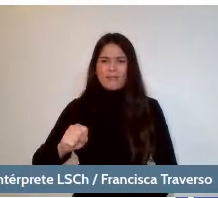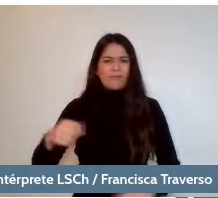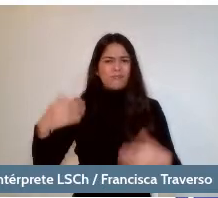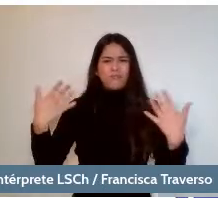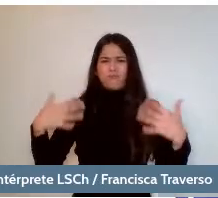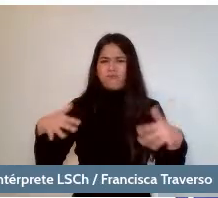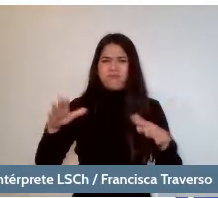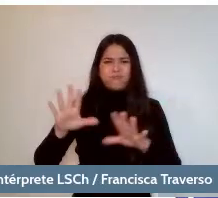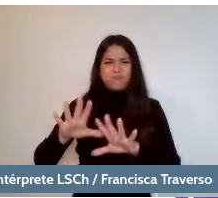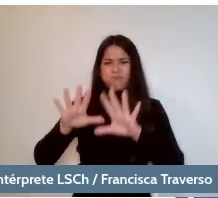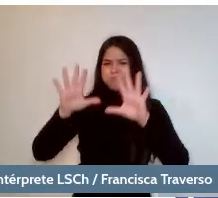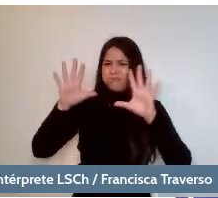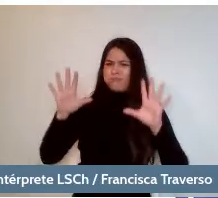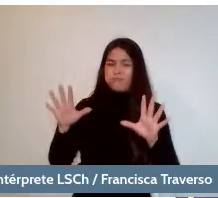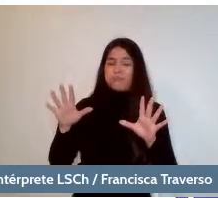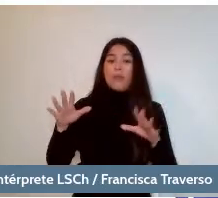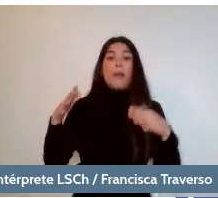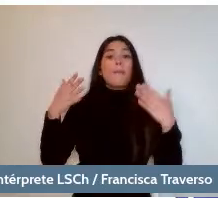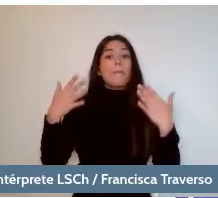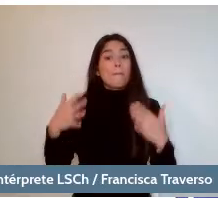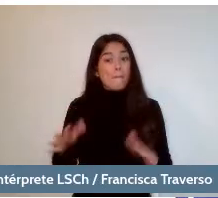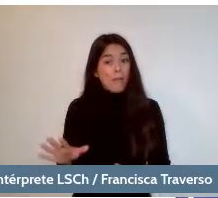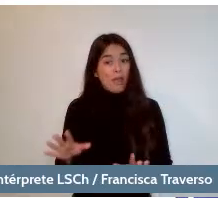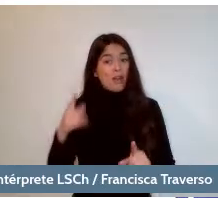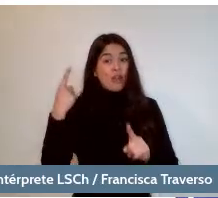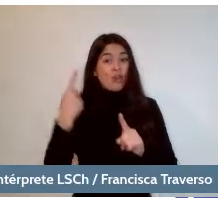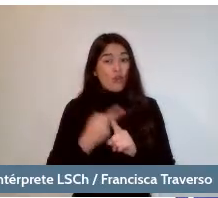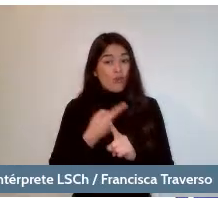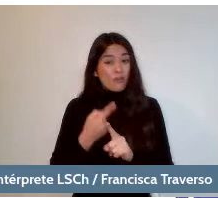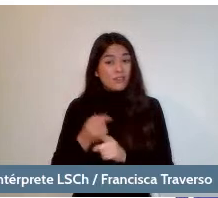And to talk with this planetary Chilean